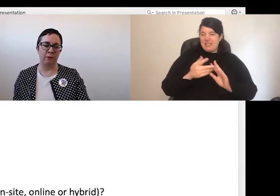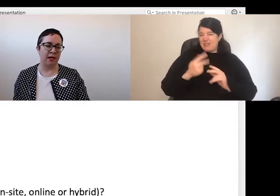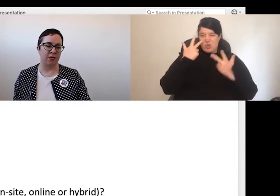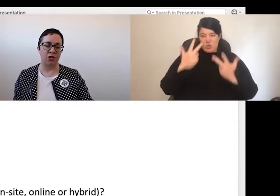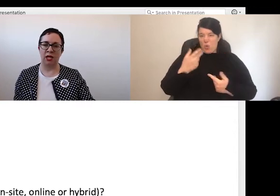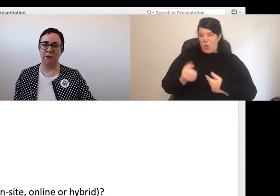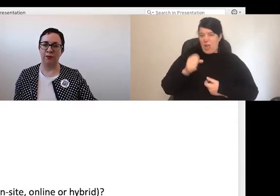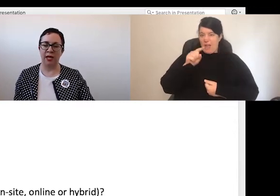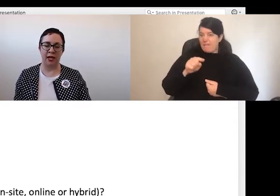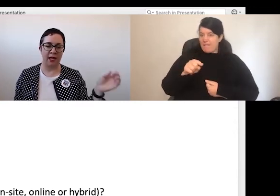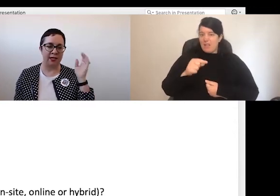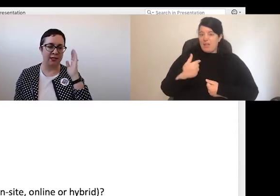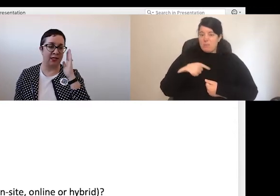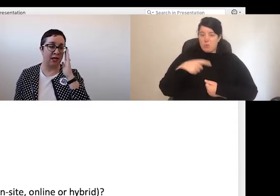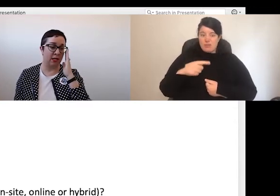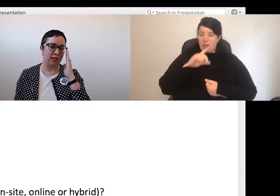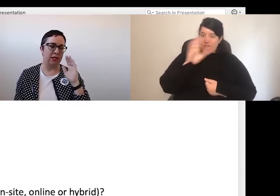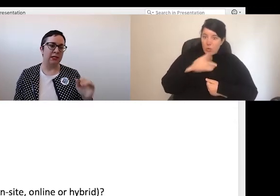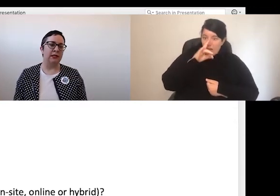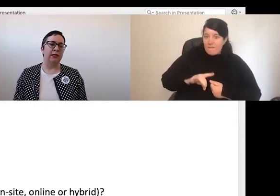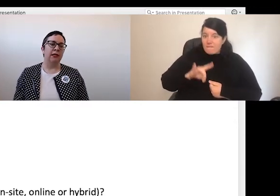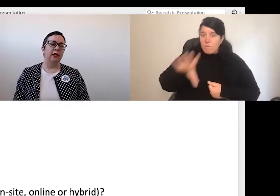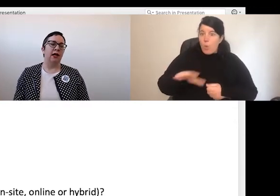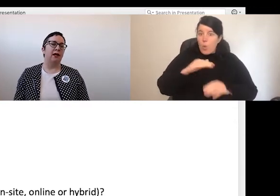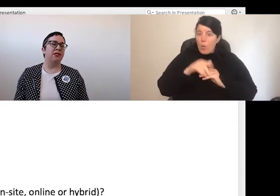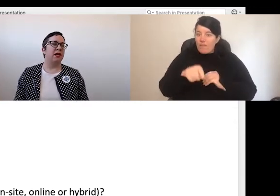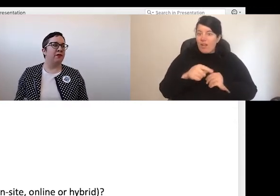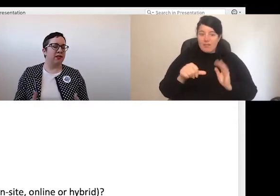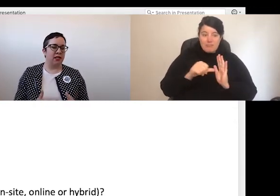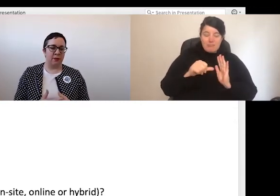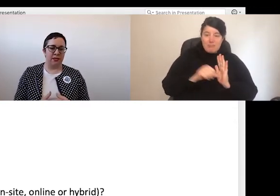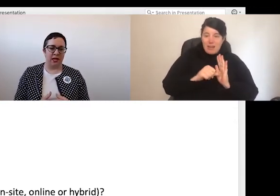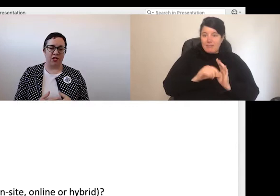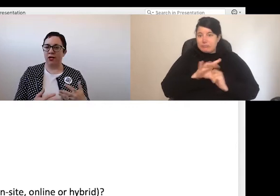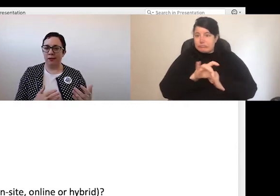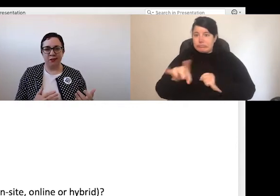Martin and Jodie at Access to Arts. Some of our team members are sharing